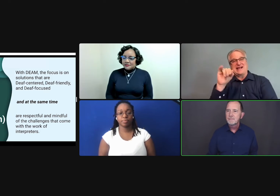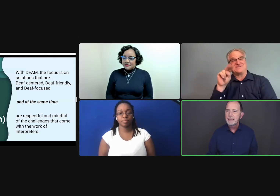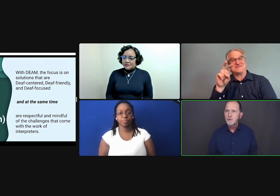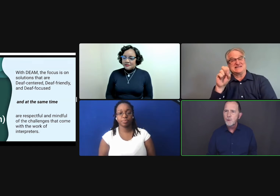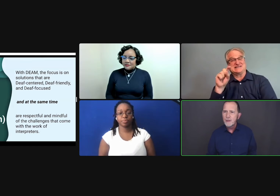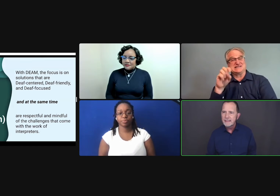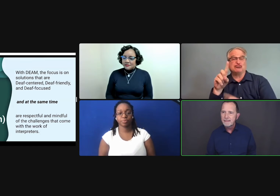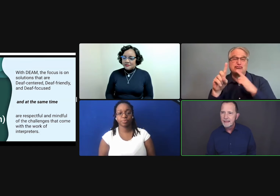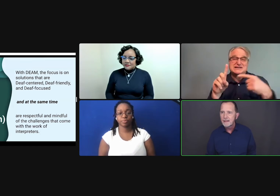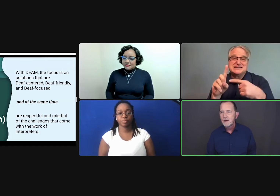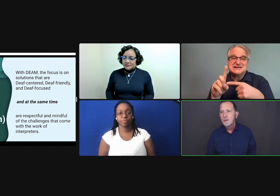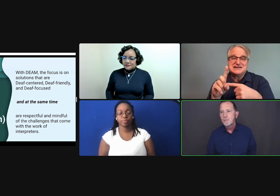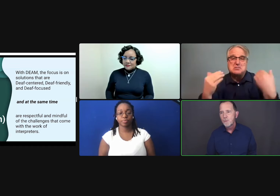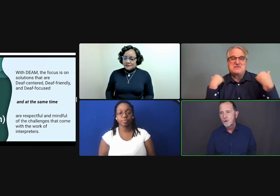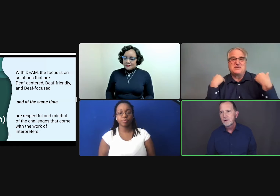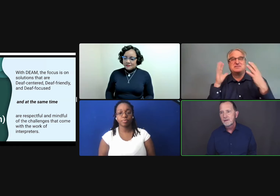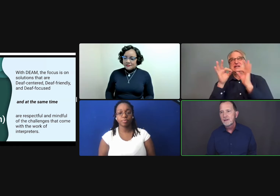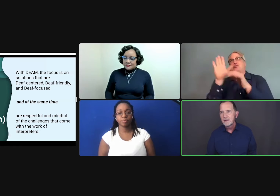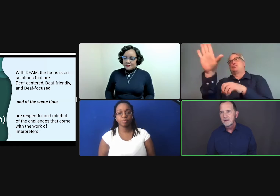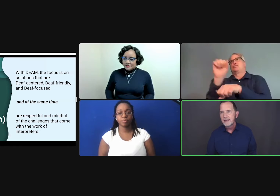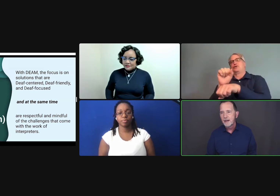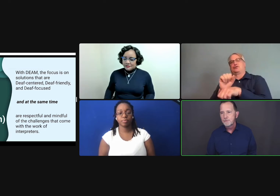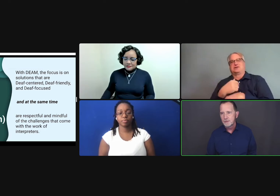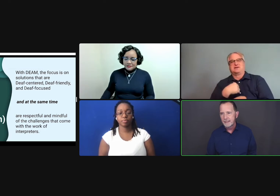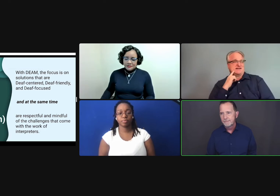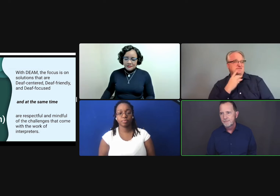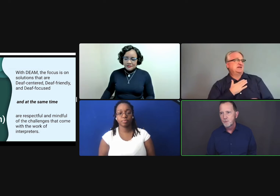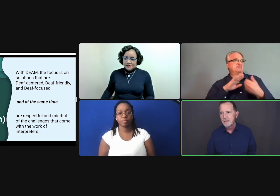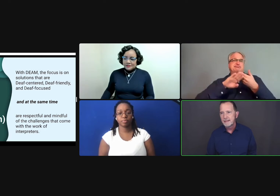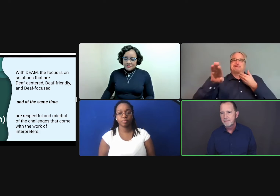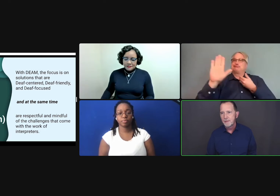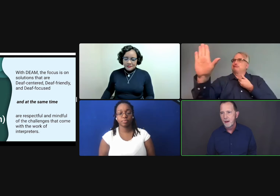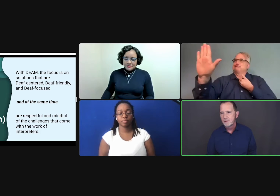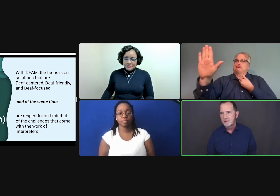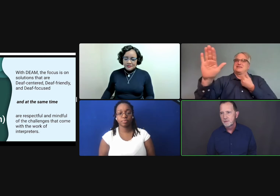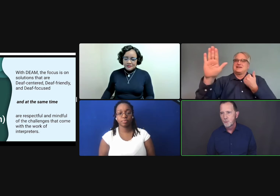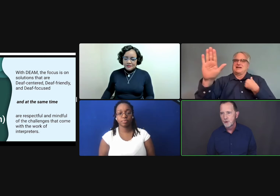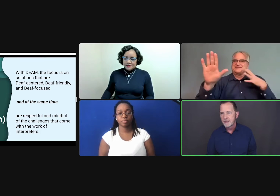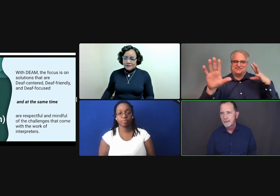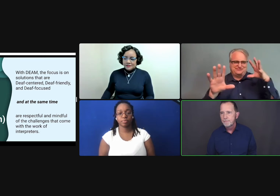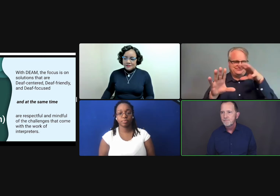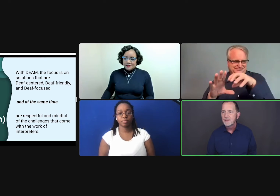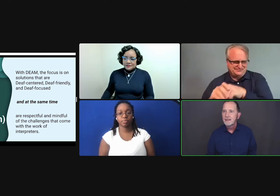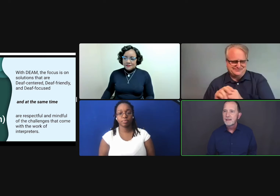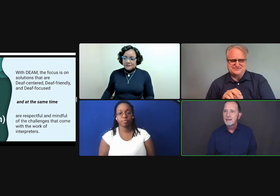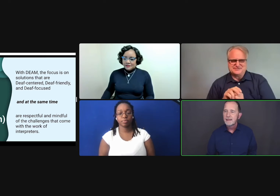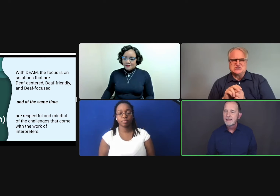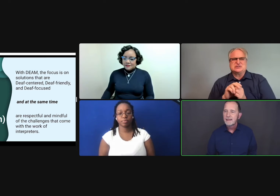People who are willing to think more carefully and more in-depth about the work.